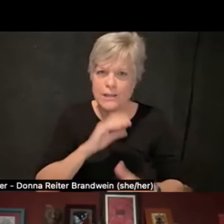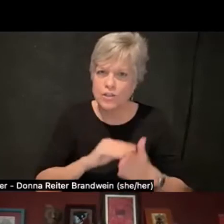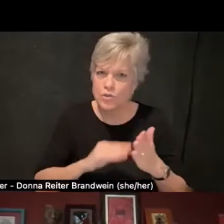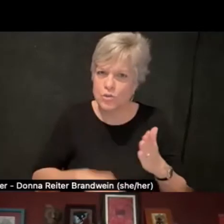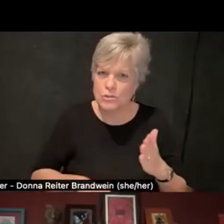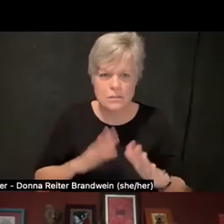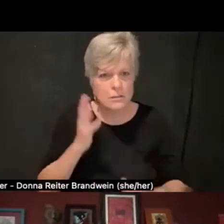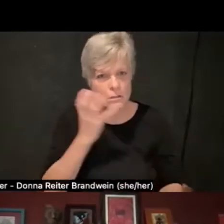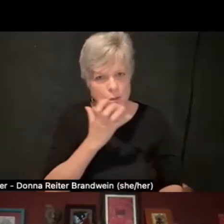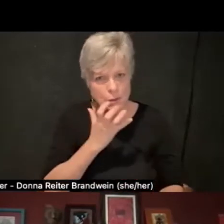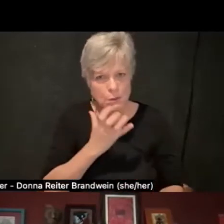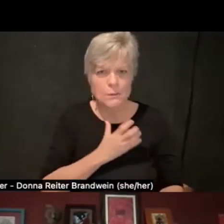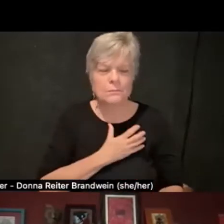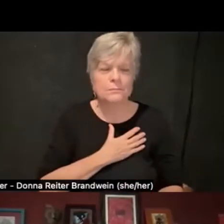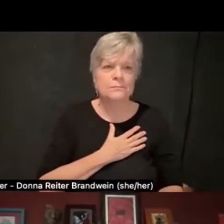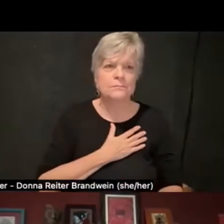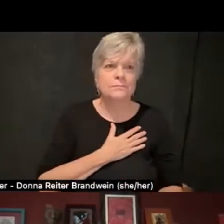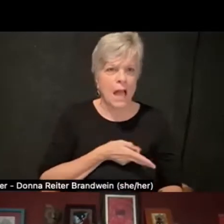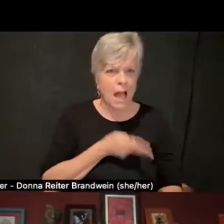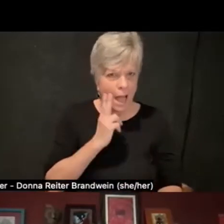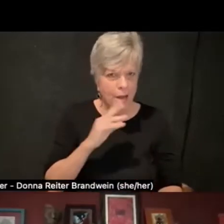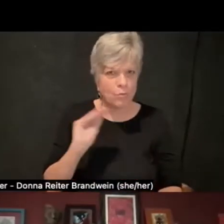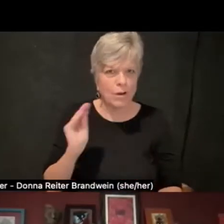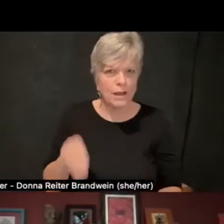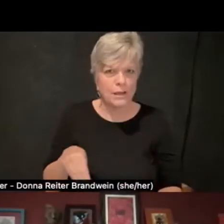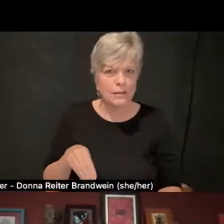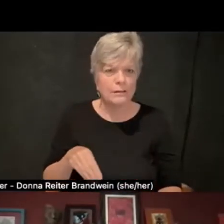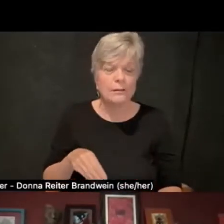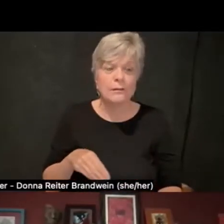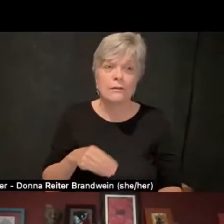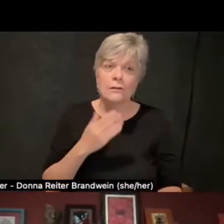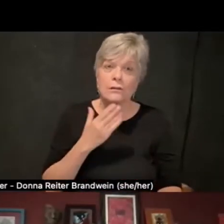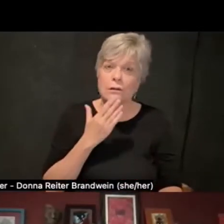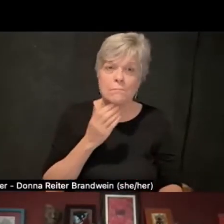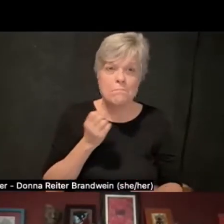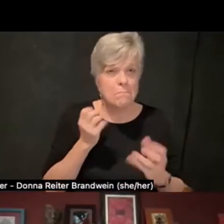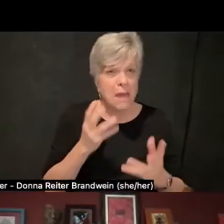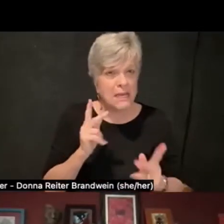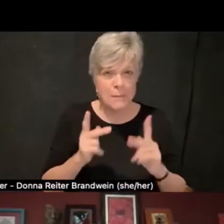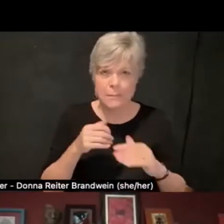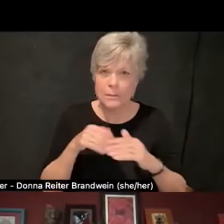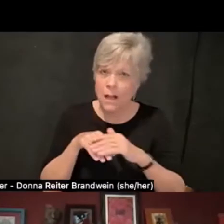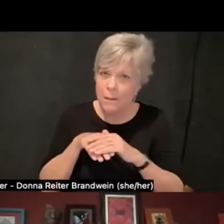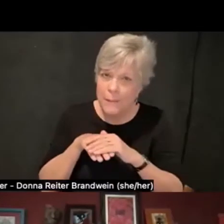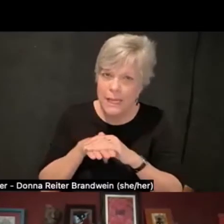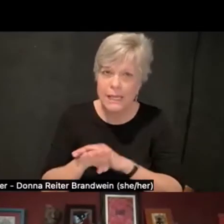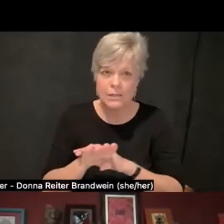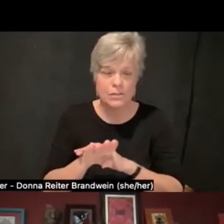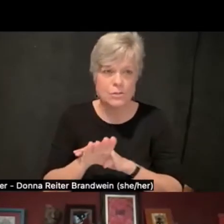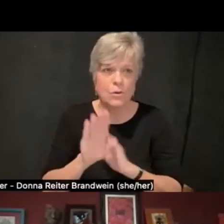And a good chunk of people coming into our space